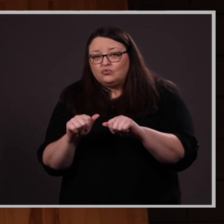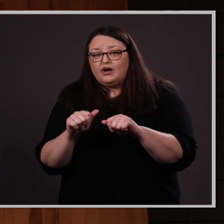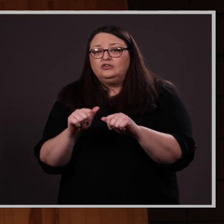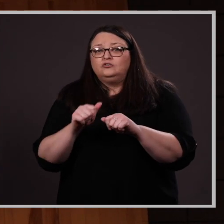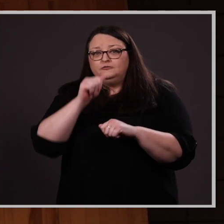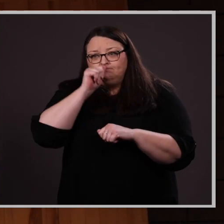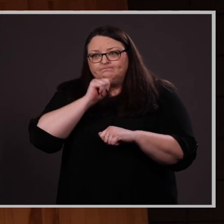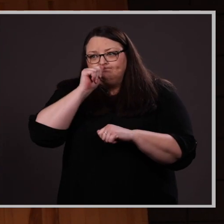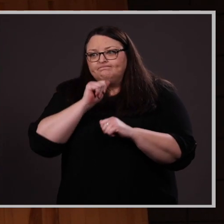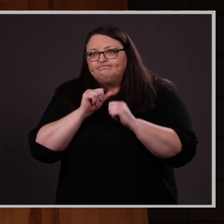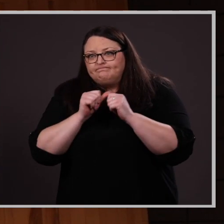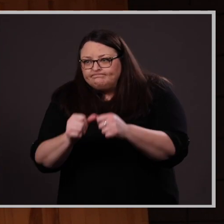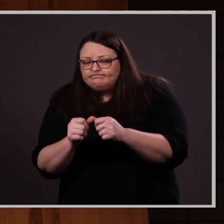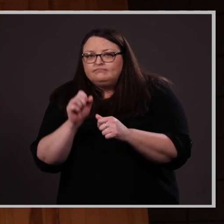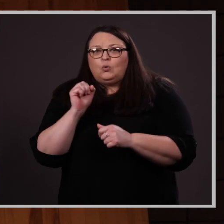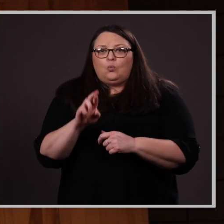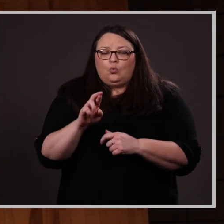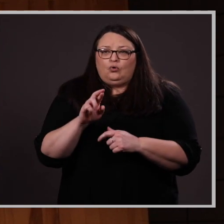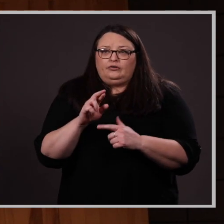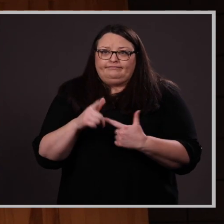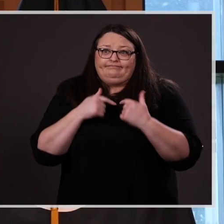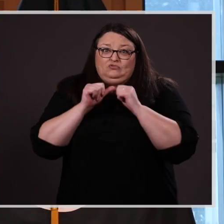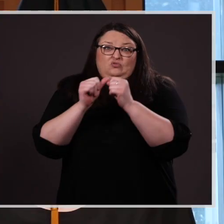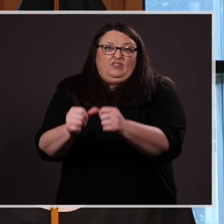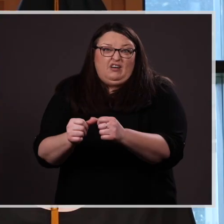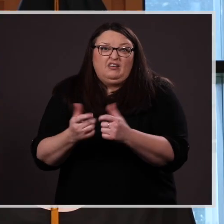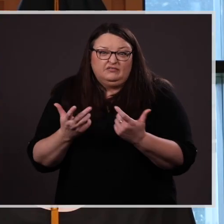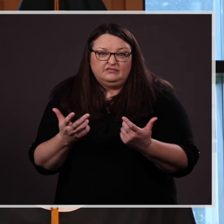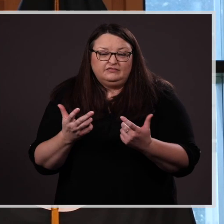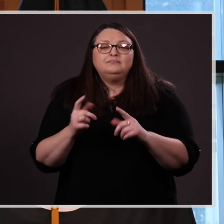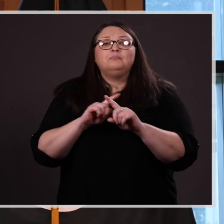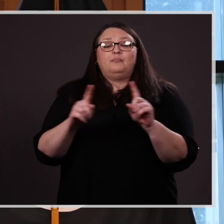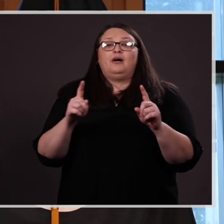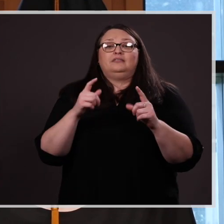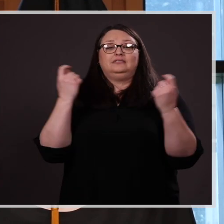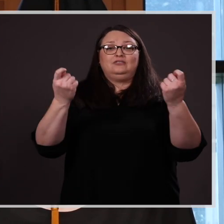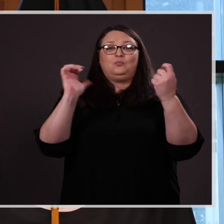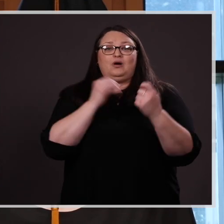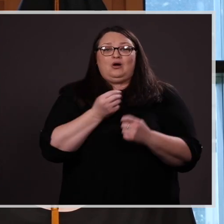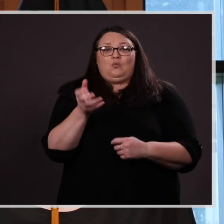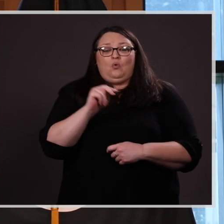storm, or to, in a word…survive. And yet to celebrate our own successes in difficult